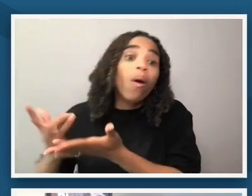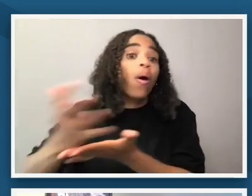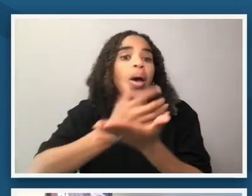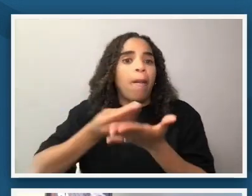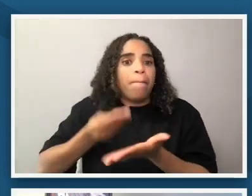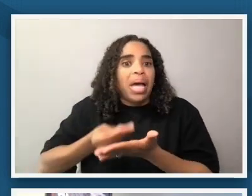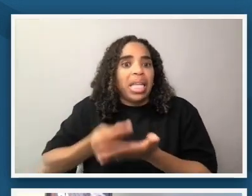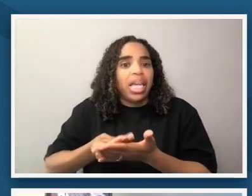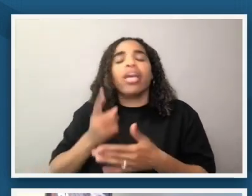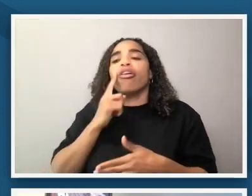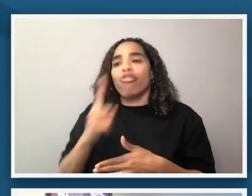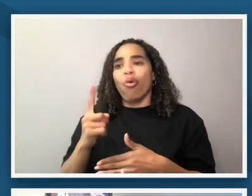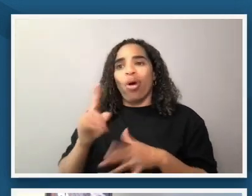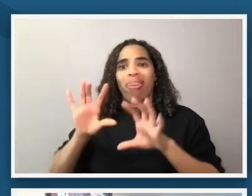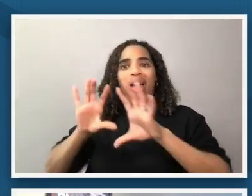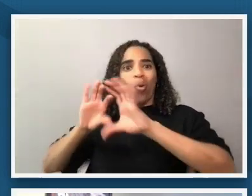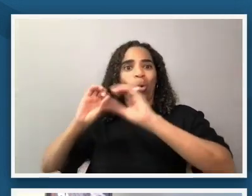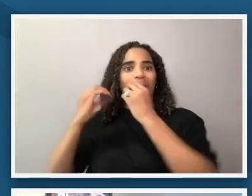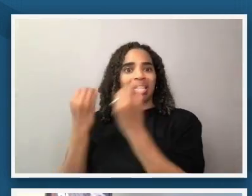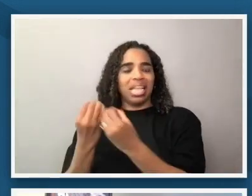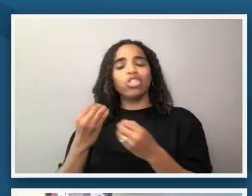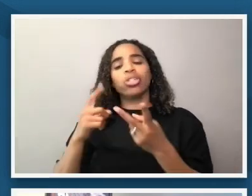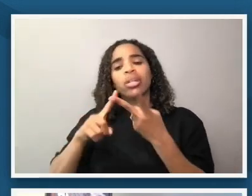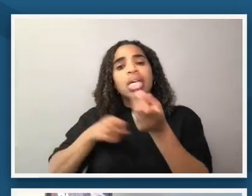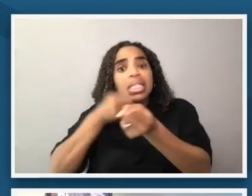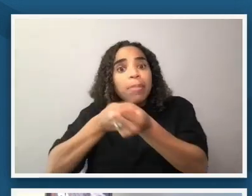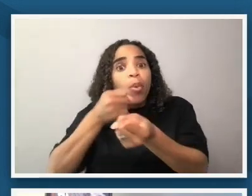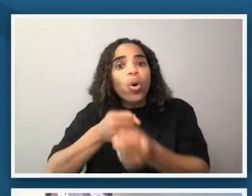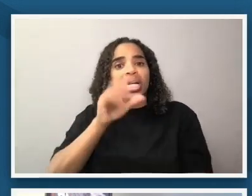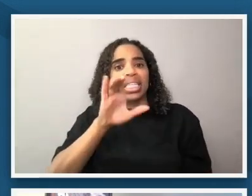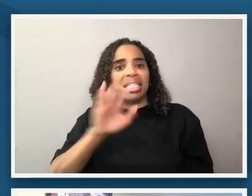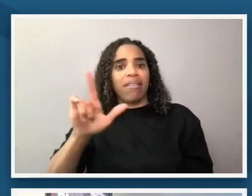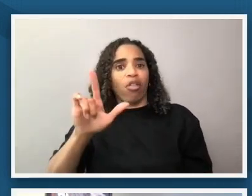initiatives